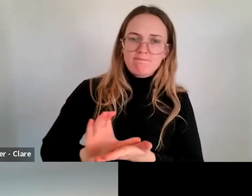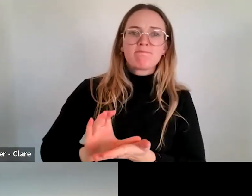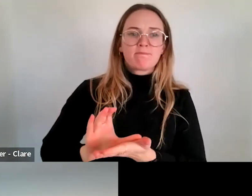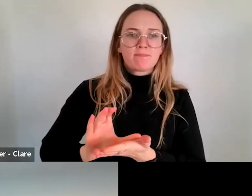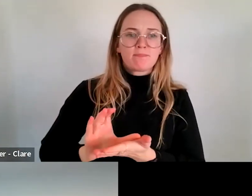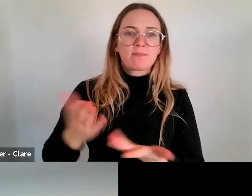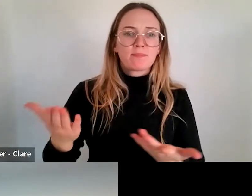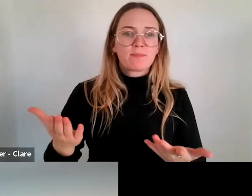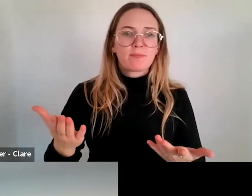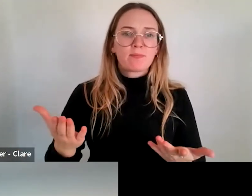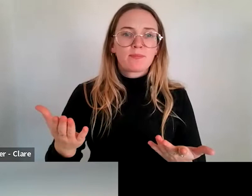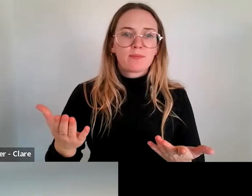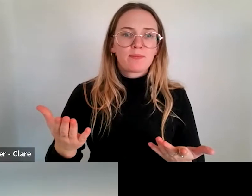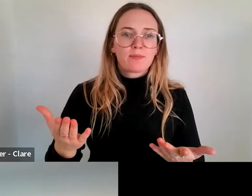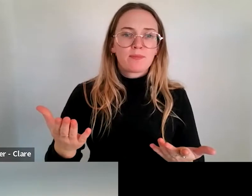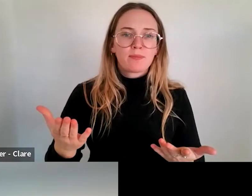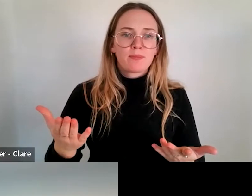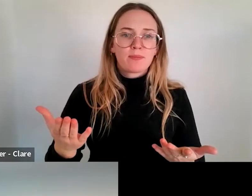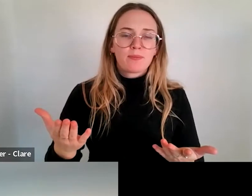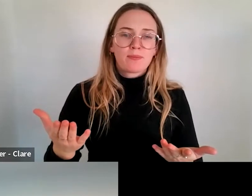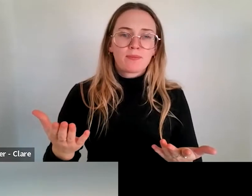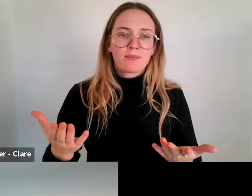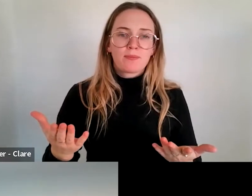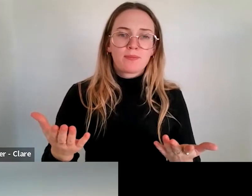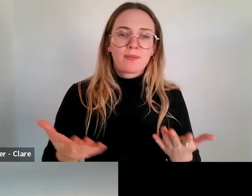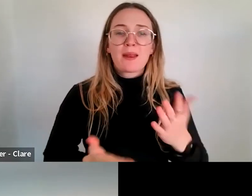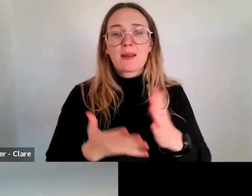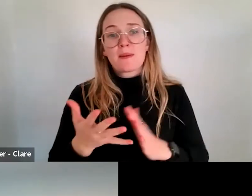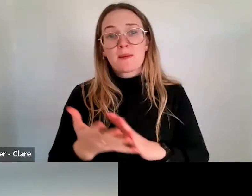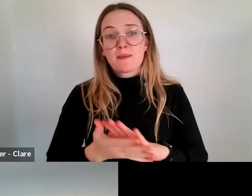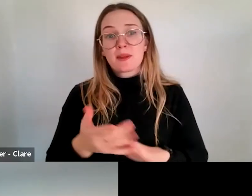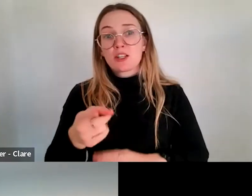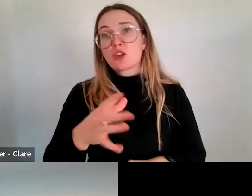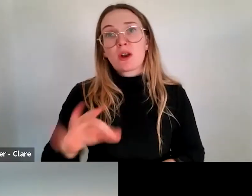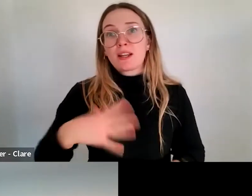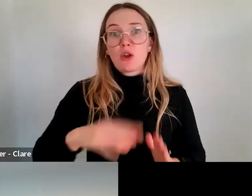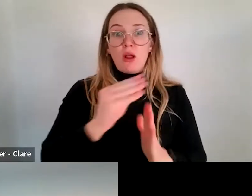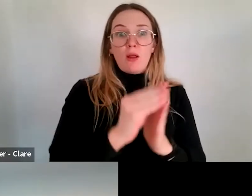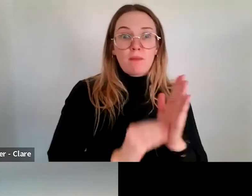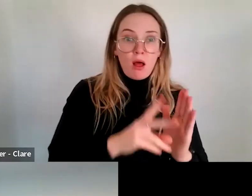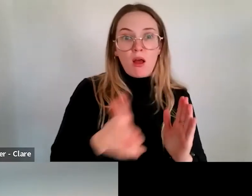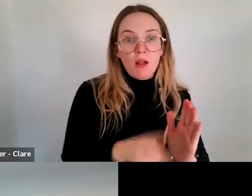know, it wasn't that sense of applying and reapplying and reapplying for